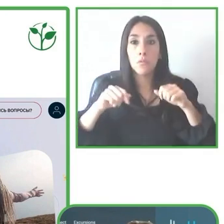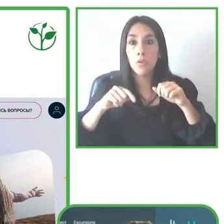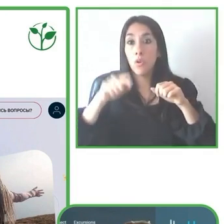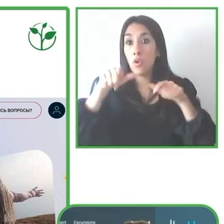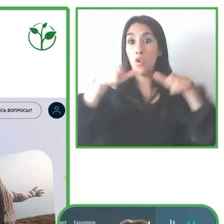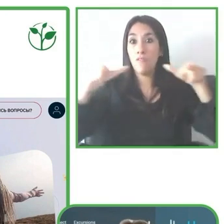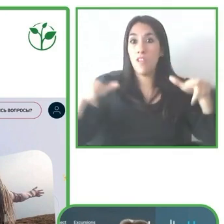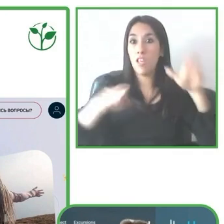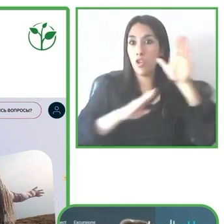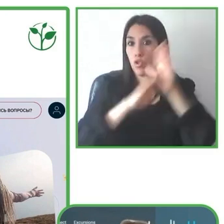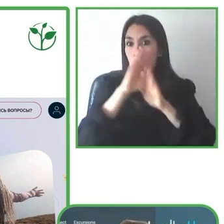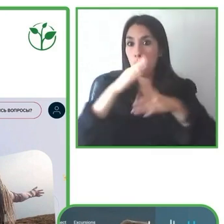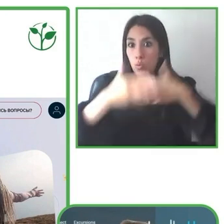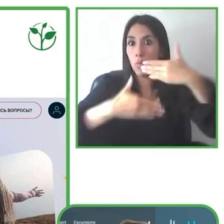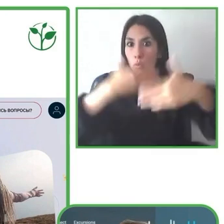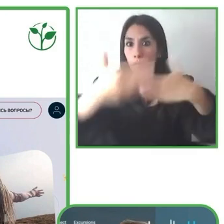for guests